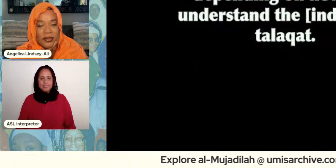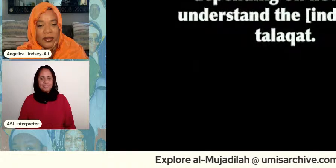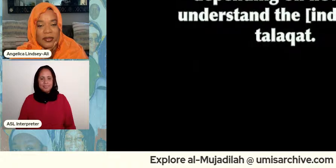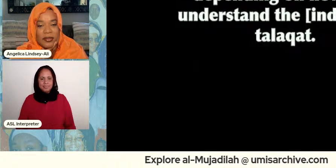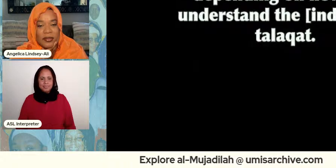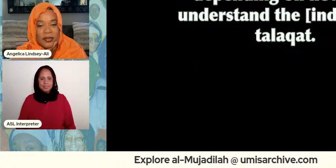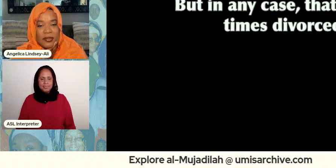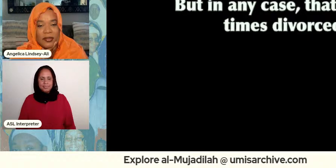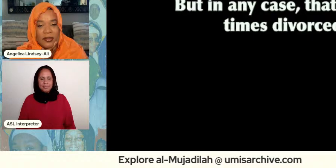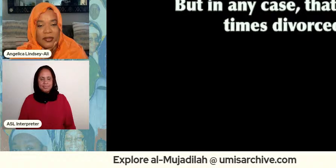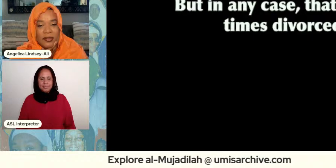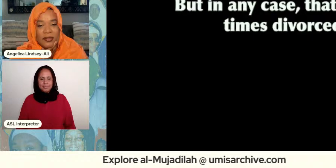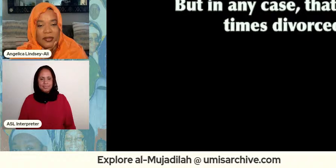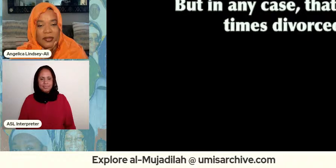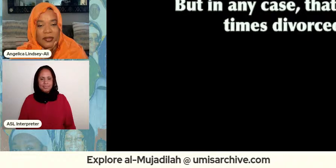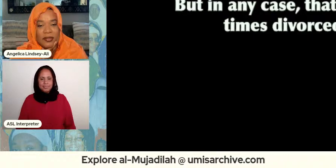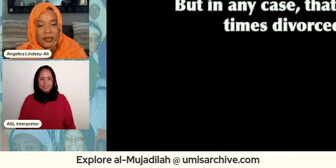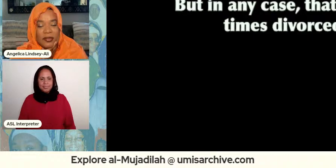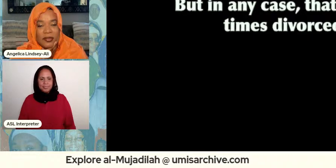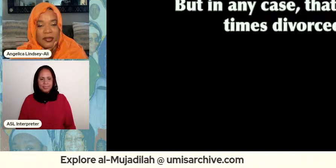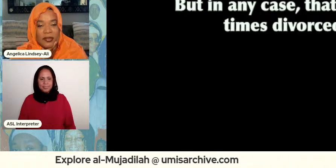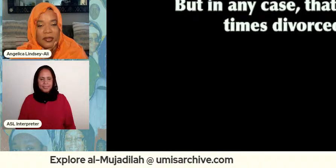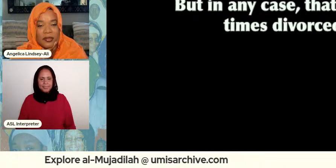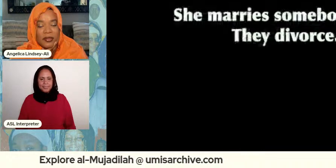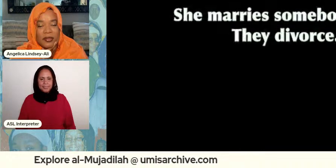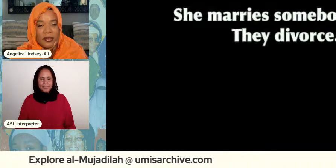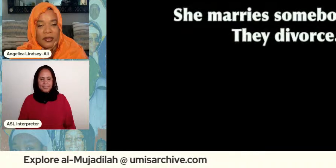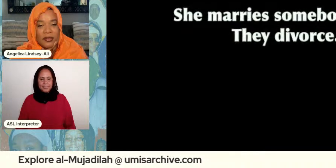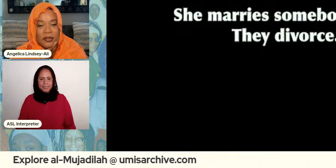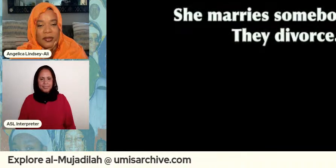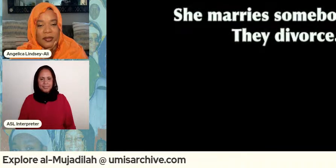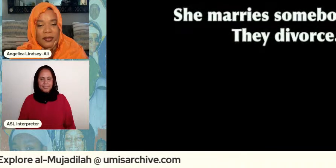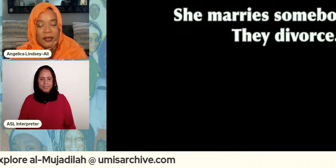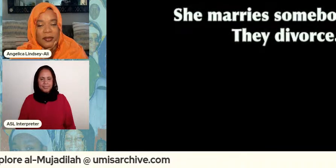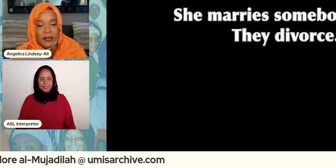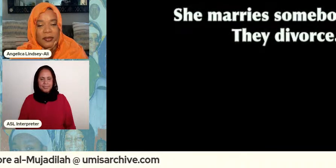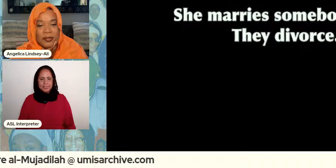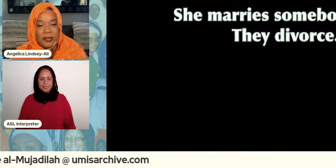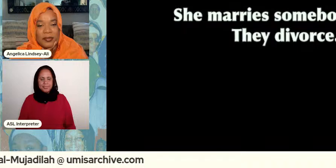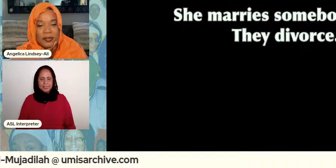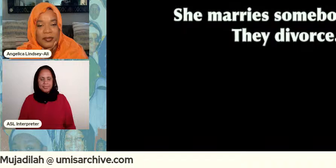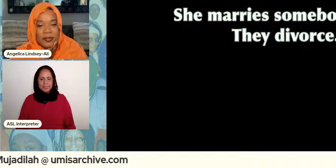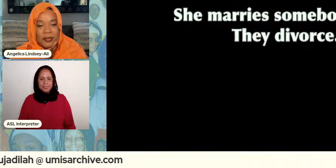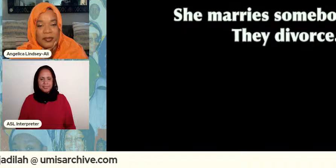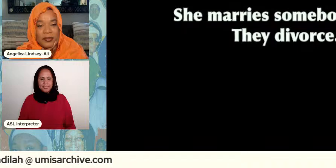lack of falsehood but any case that's three times divorced she married somebody else they divorce